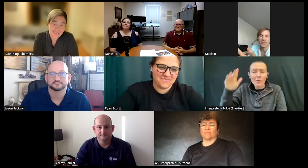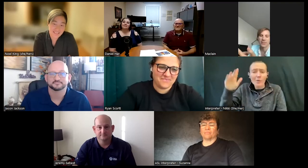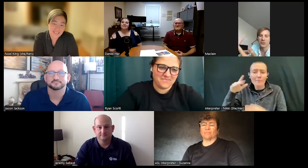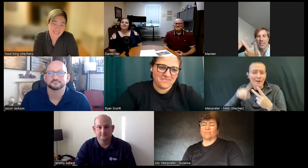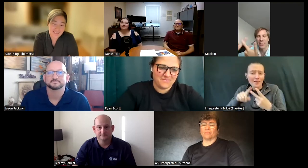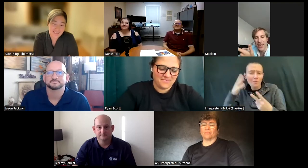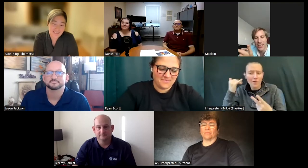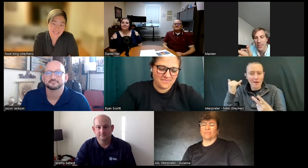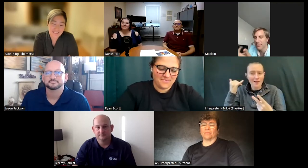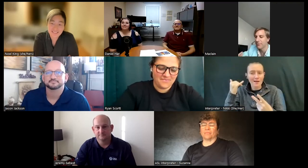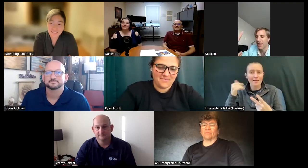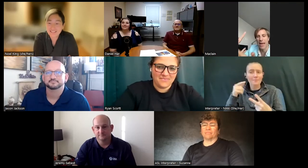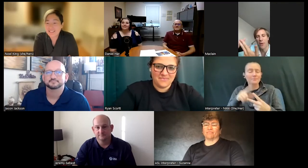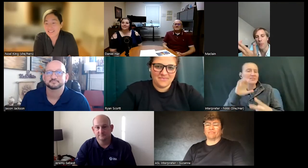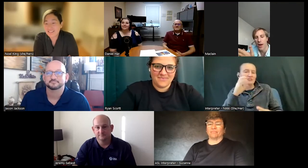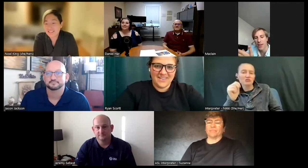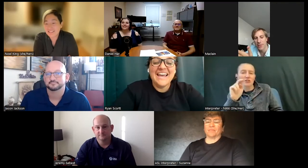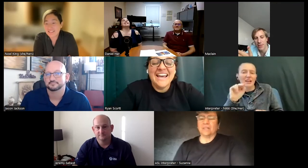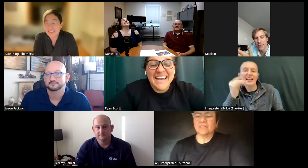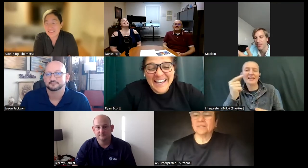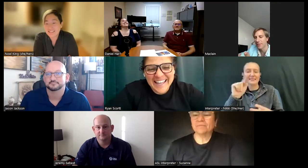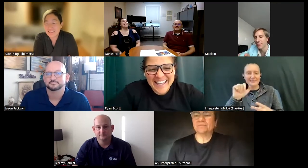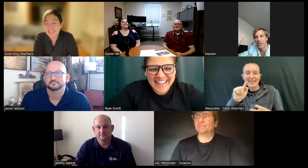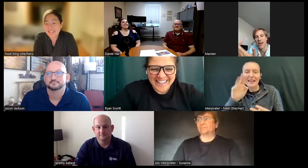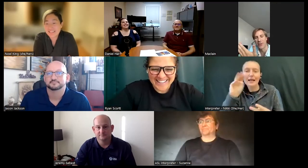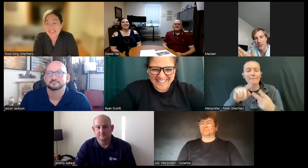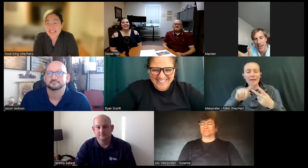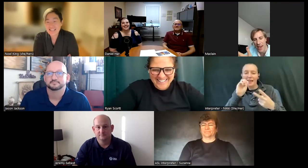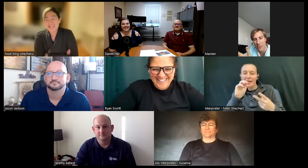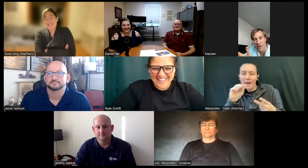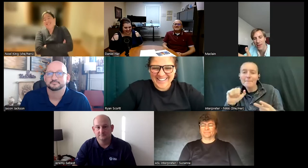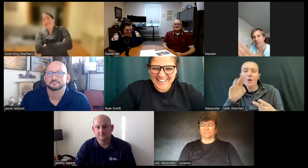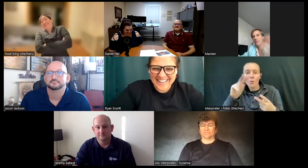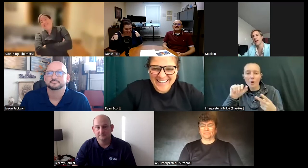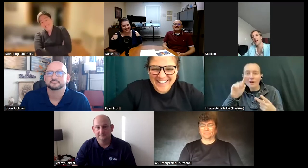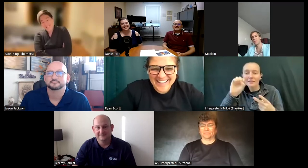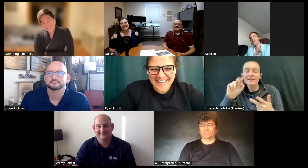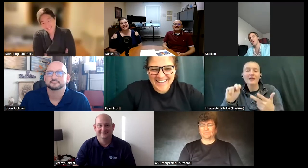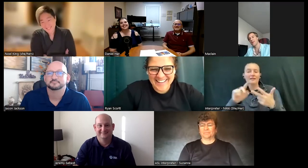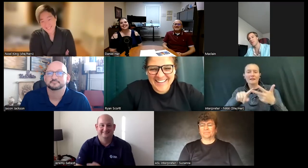Kenny Tatum Emma Watson we are neither DiCaprio I mean come on we are all